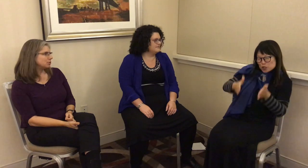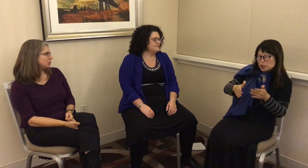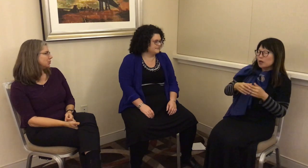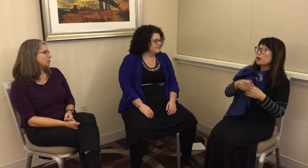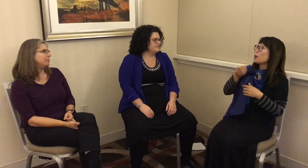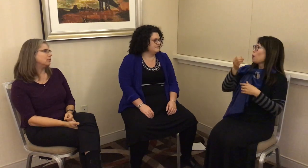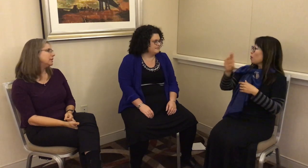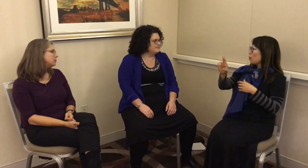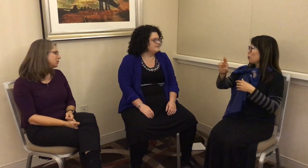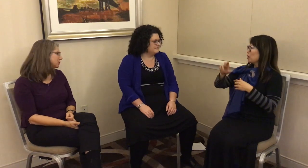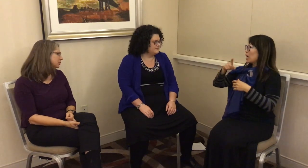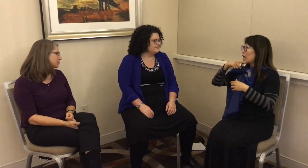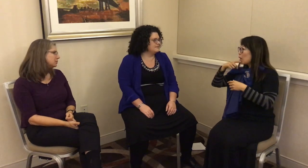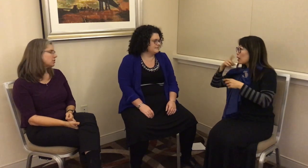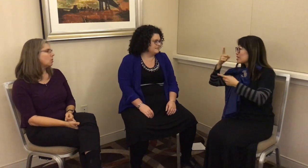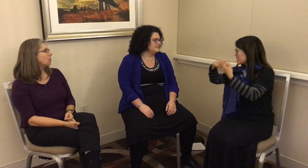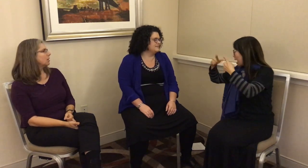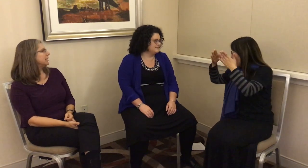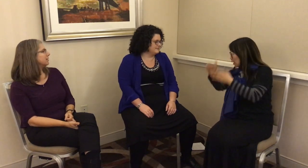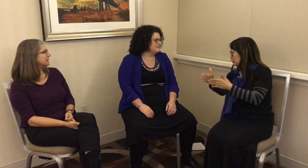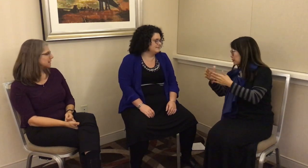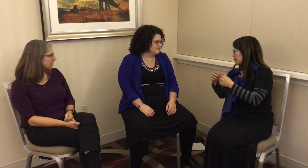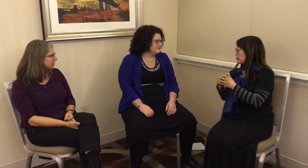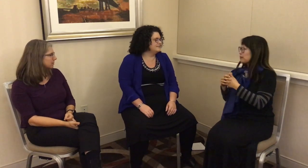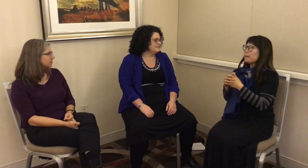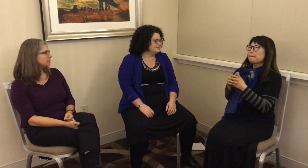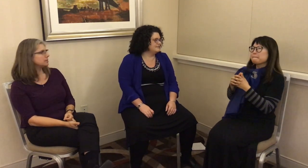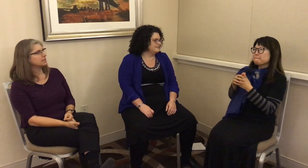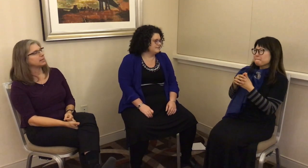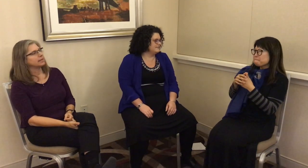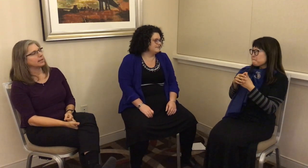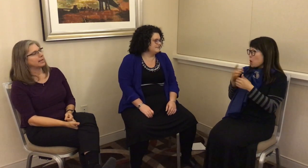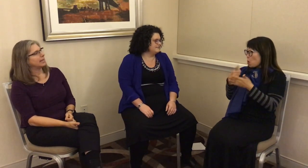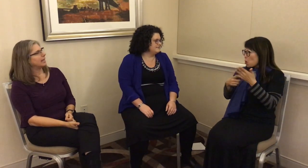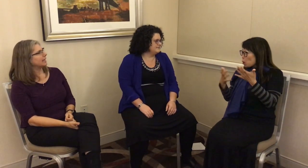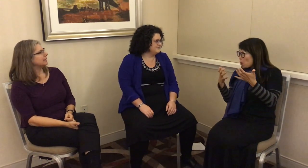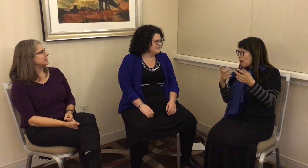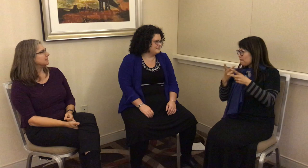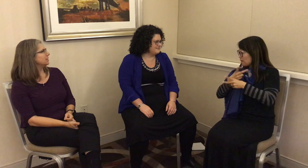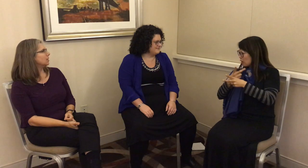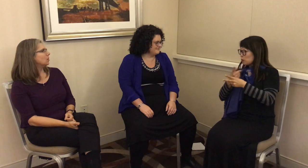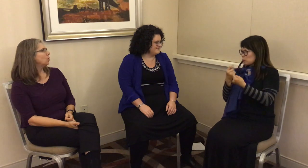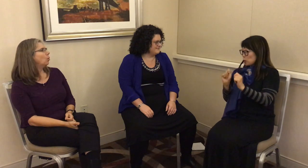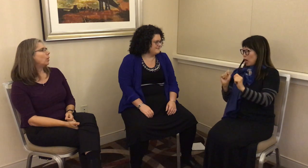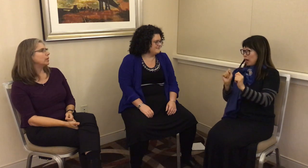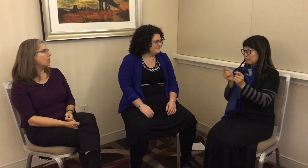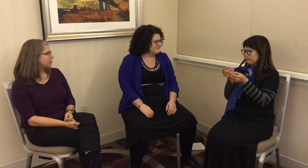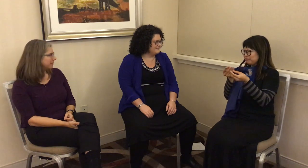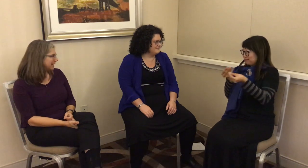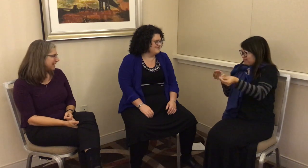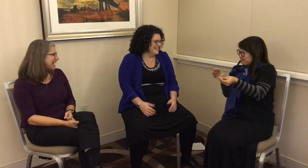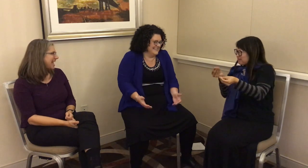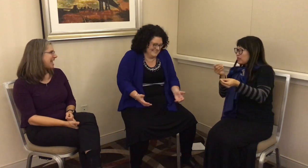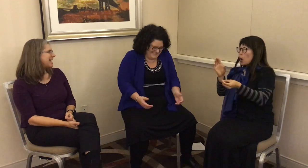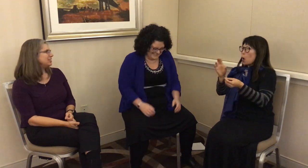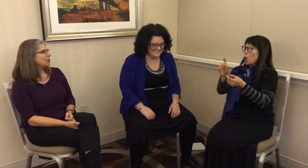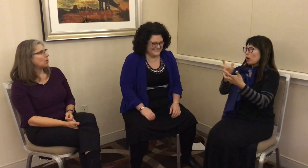able to meet researchers or hearing signers and – what do you want from me? What can